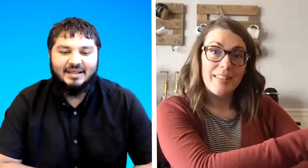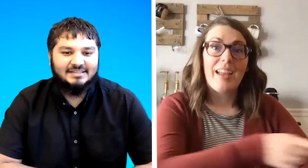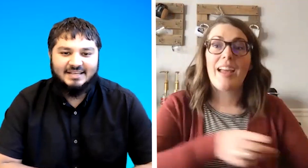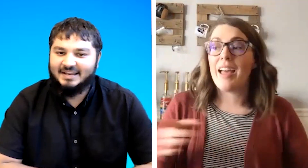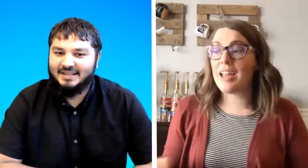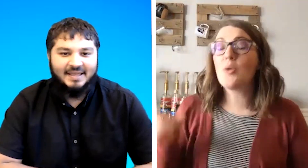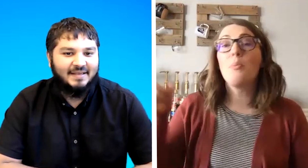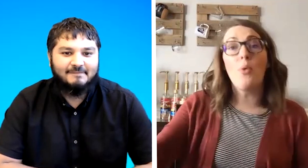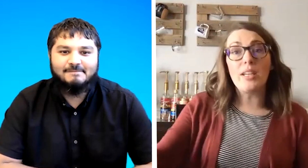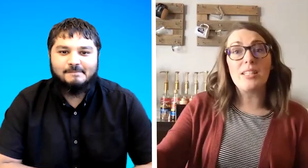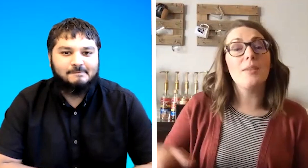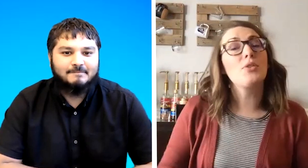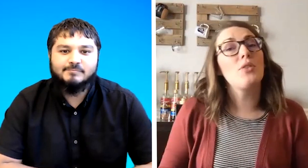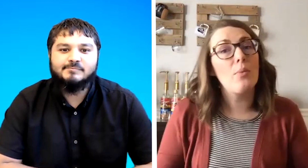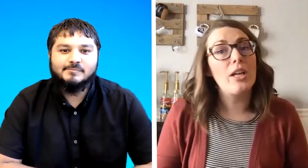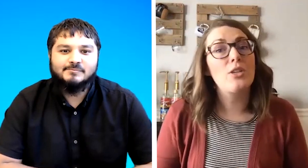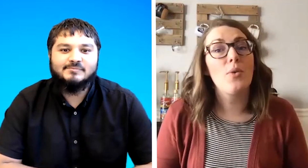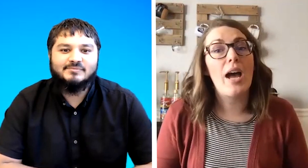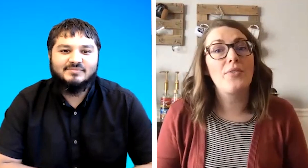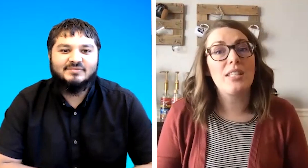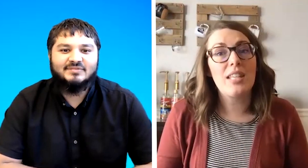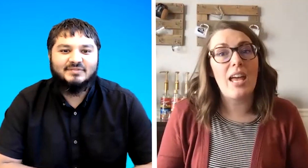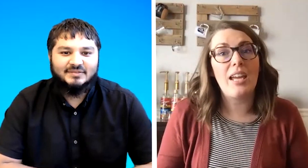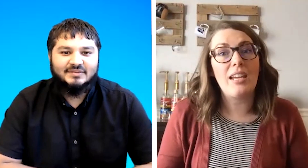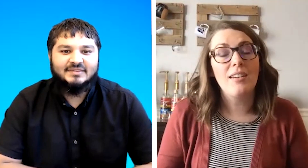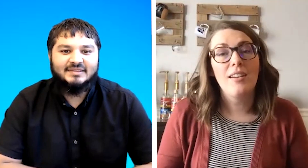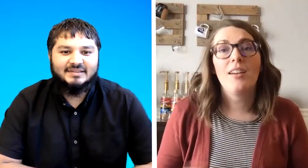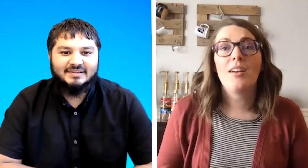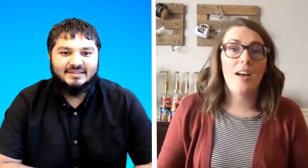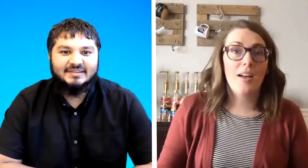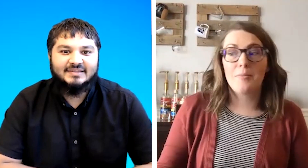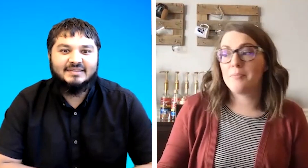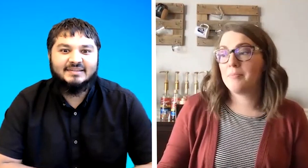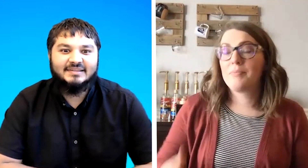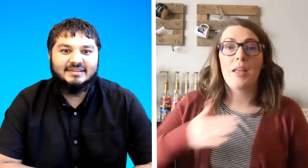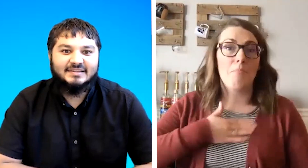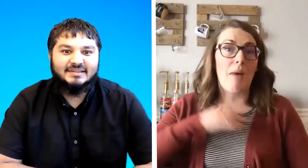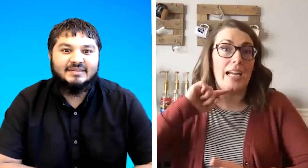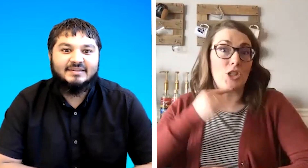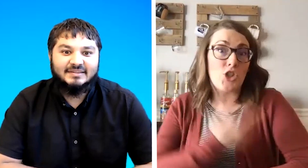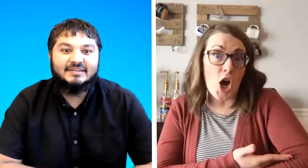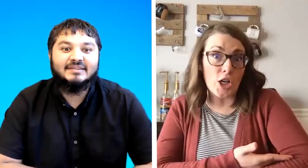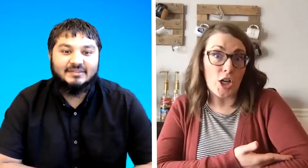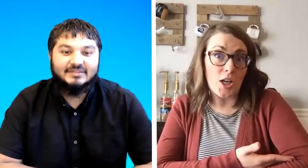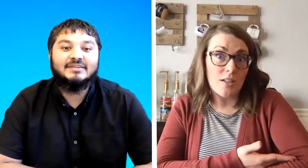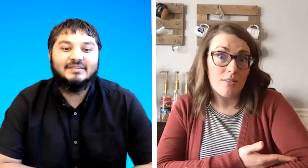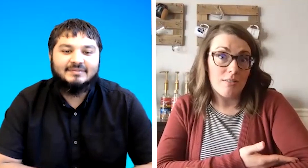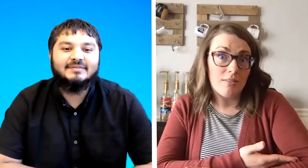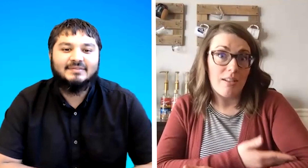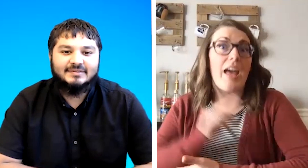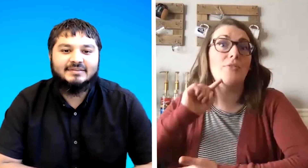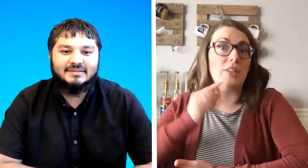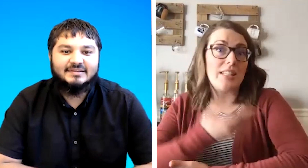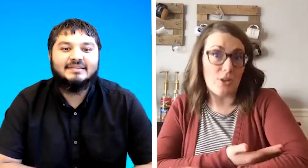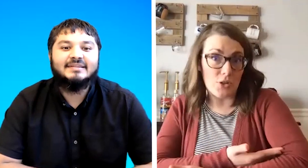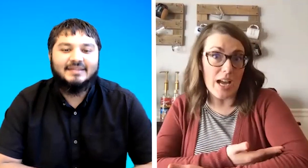exactly and point to them so that way you don't have to say um my daughter every single time